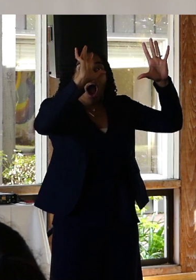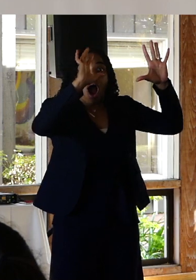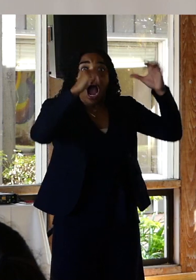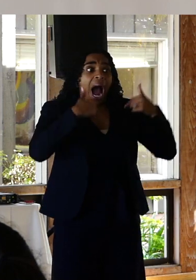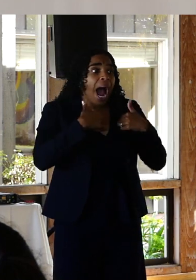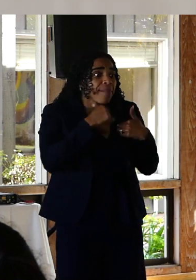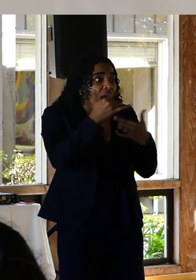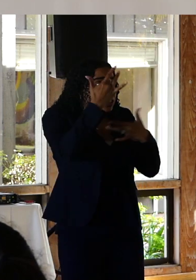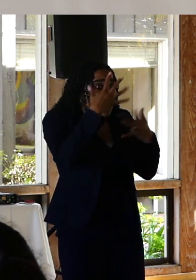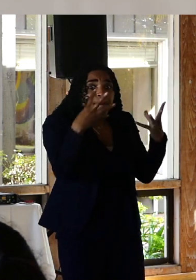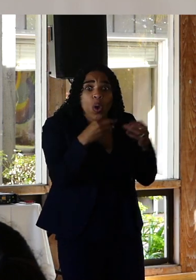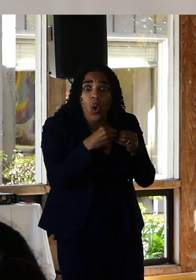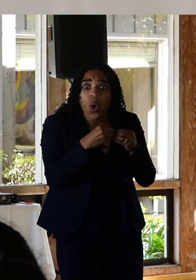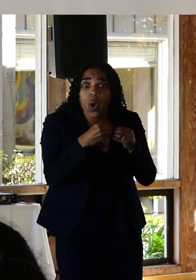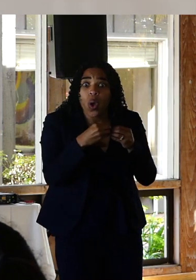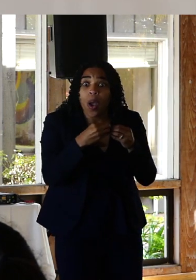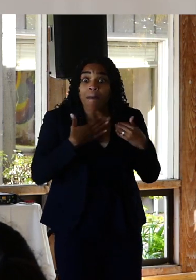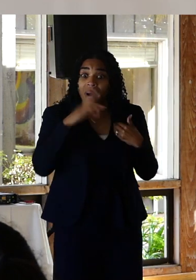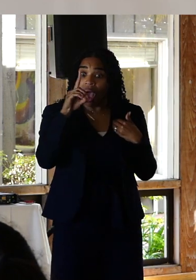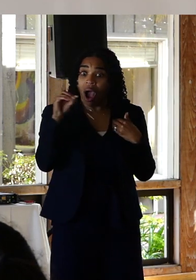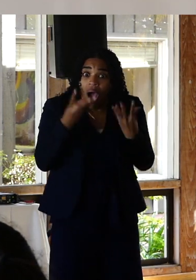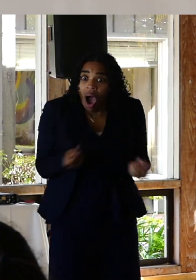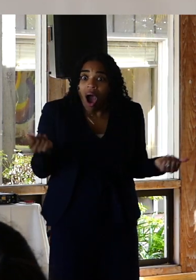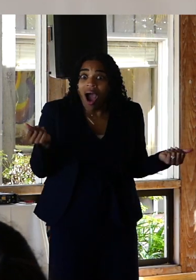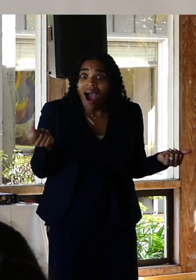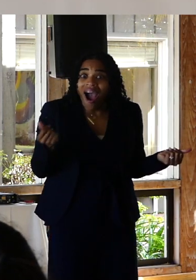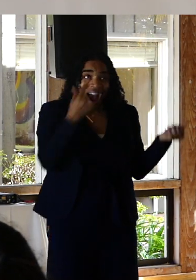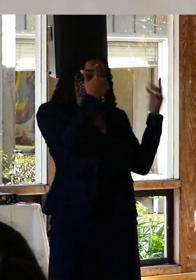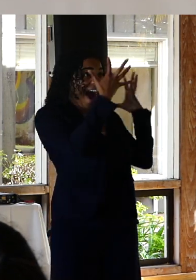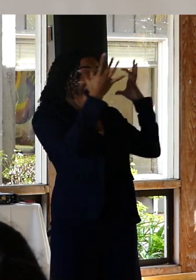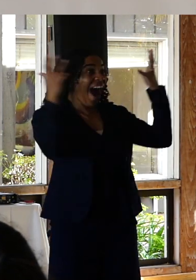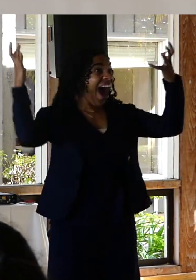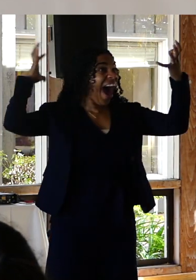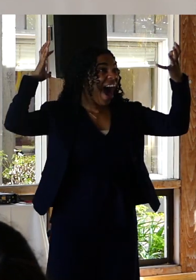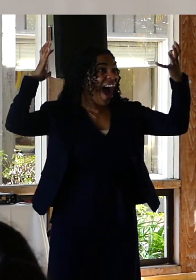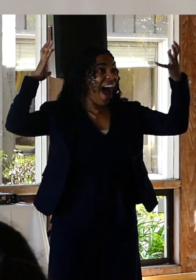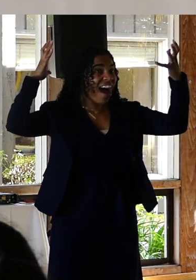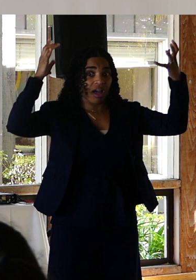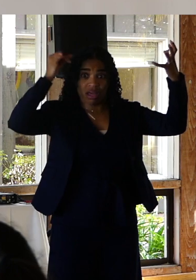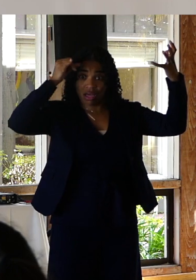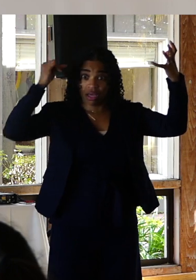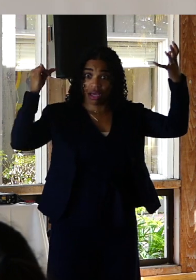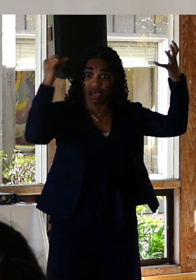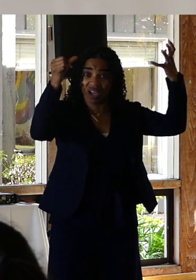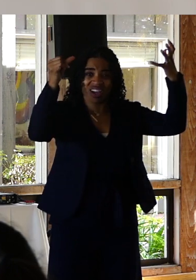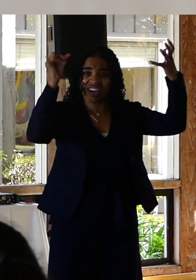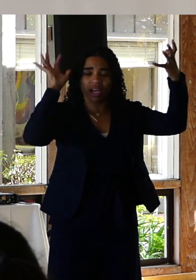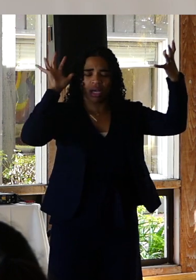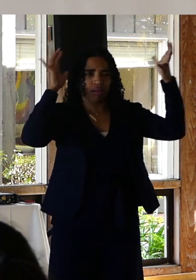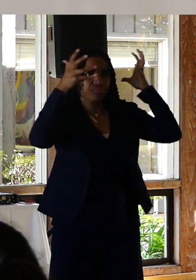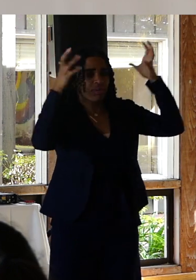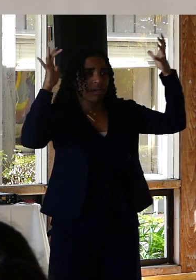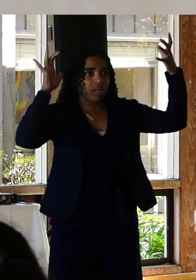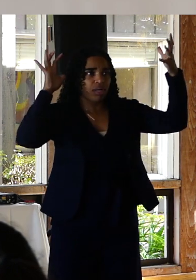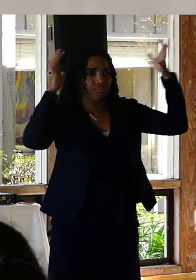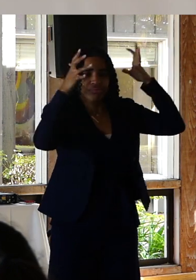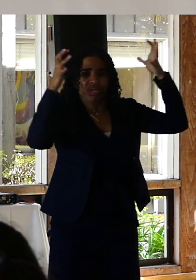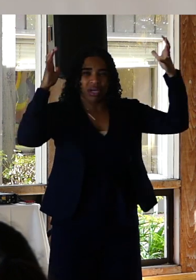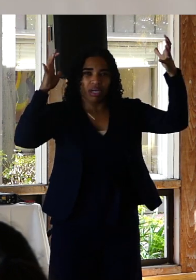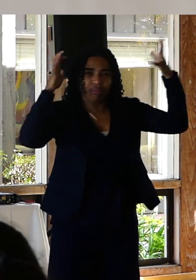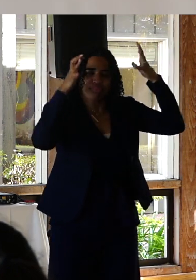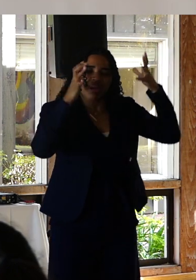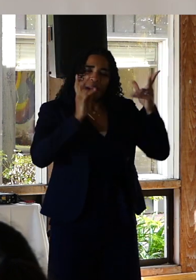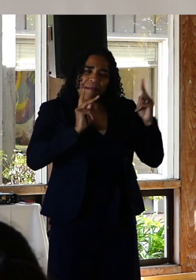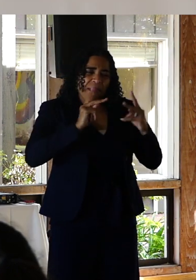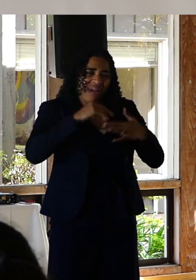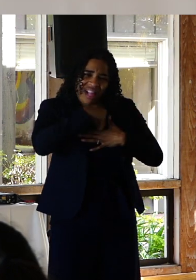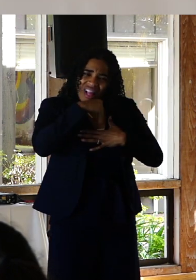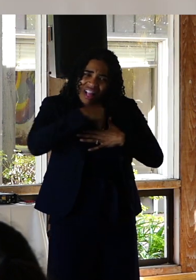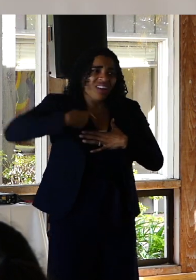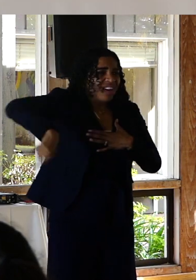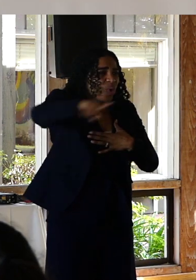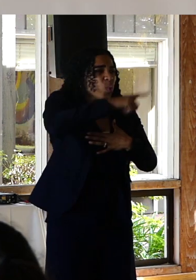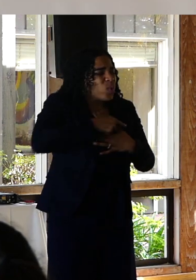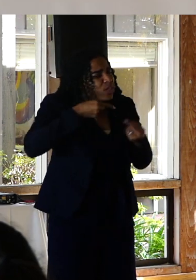has changed right? It Isn't infinite. For those of us who struggle with various